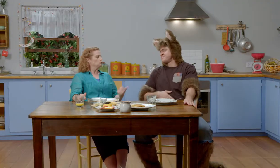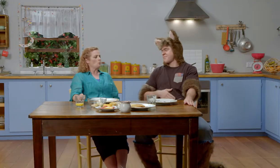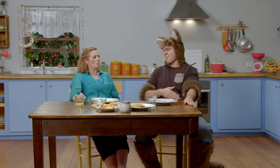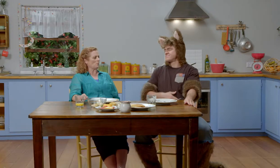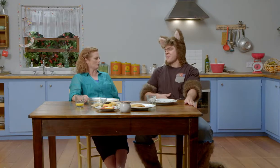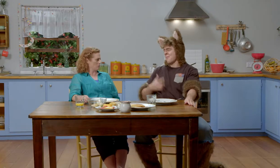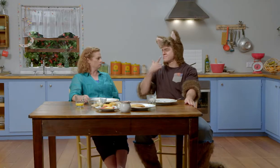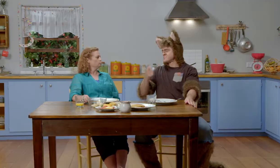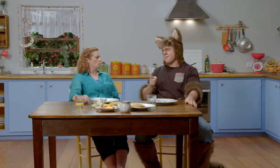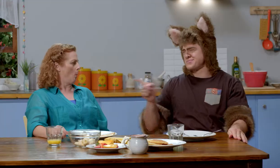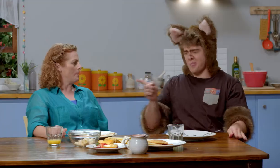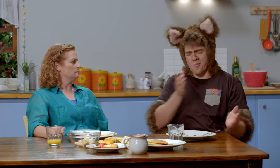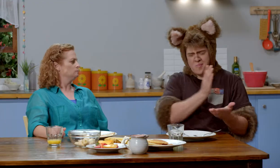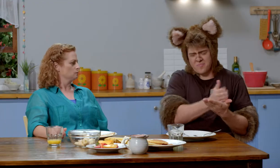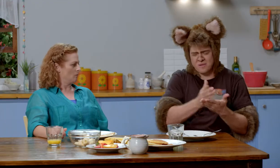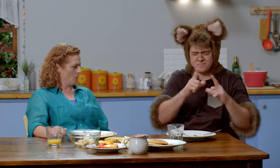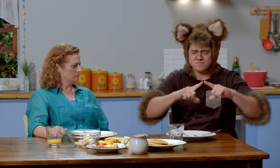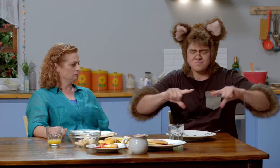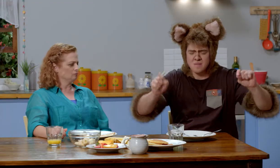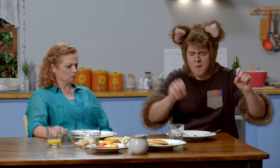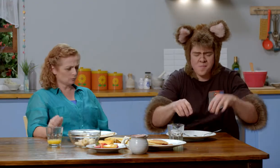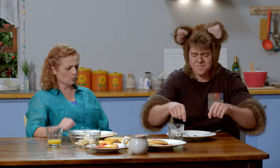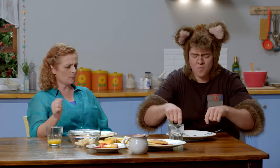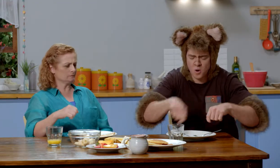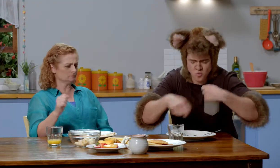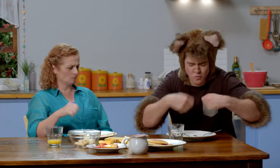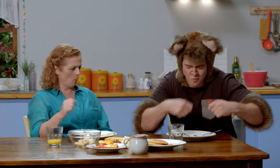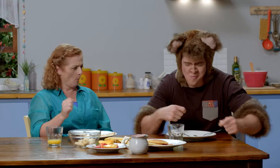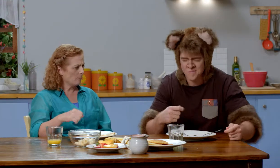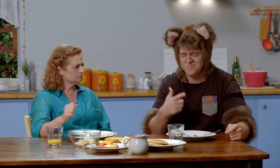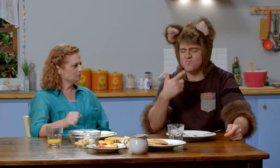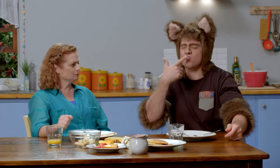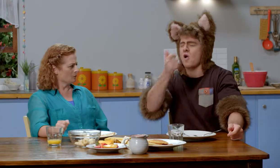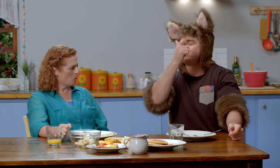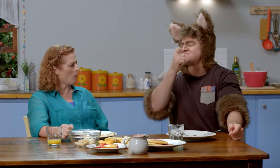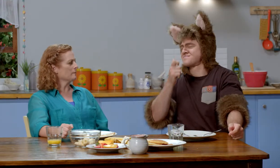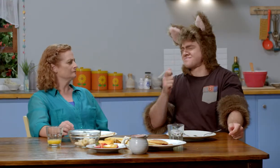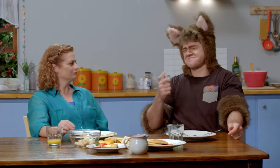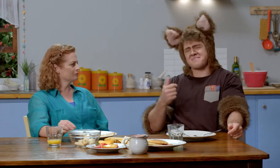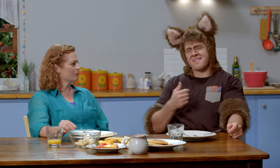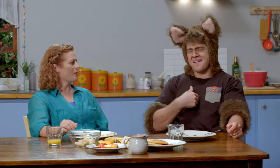Mmm! Mmm, yum! Oh, those chopped up bananas on the pancakes were delicious.